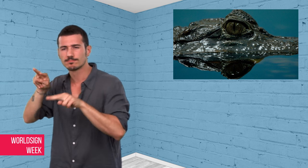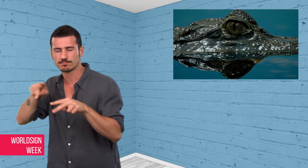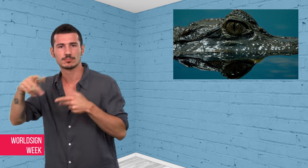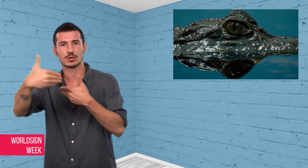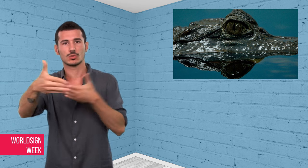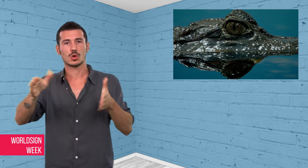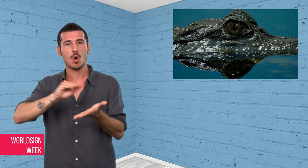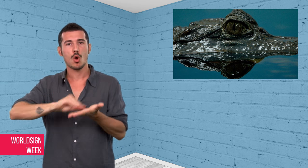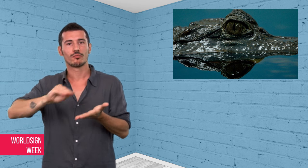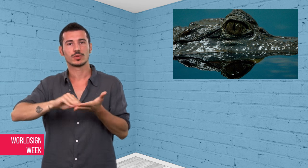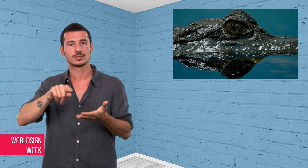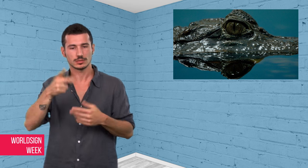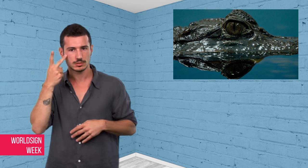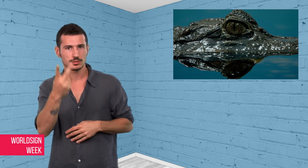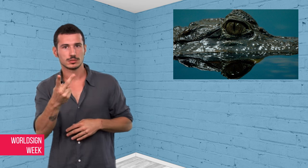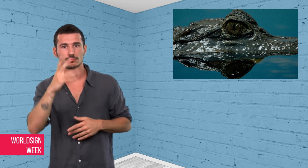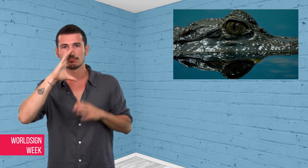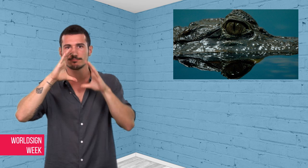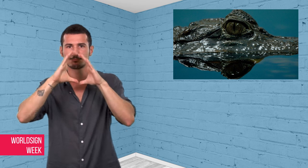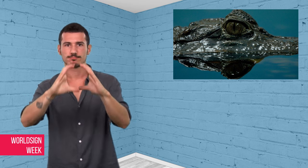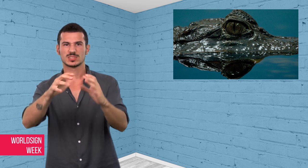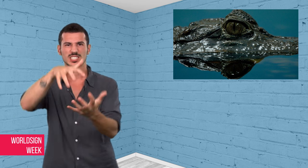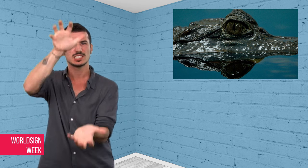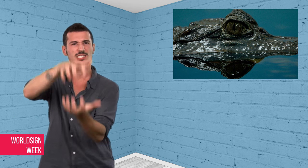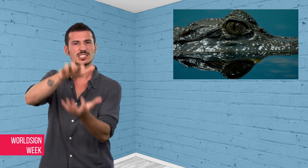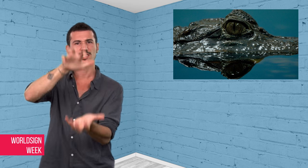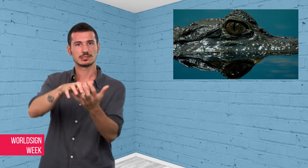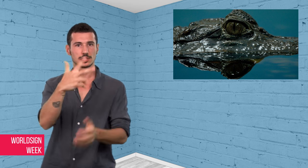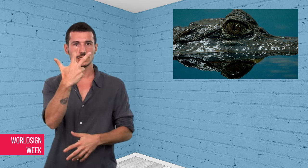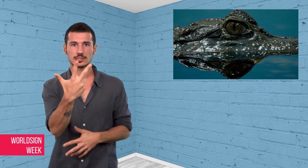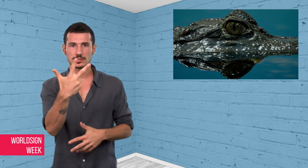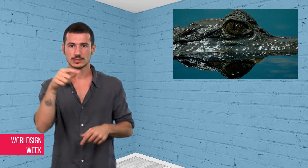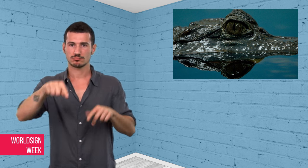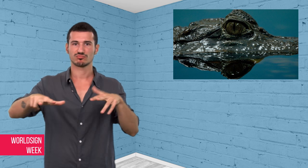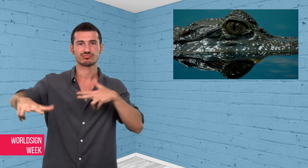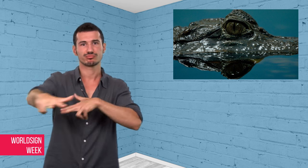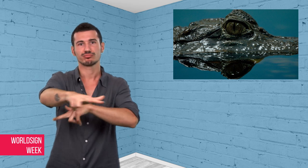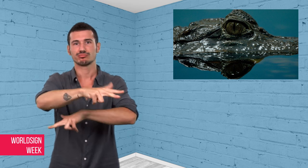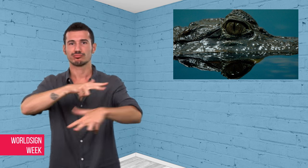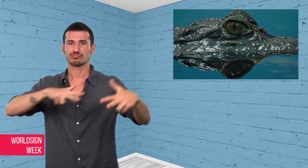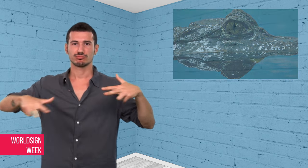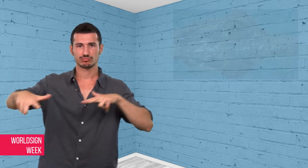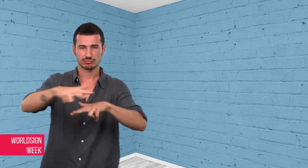He went to investigate and found three crocodiles